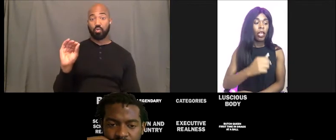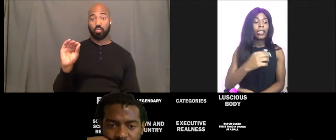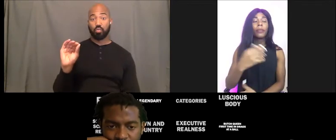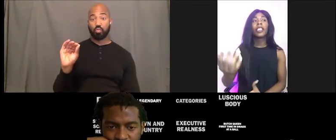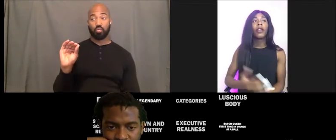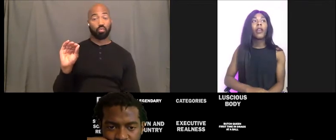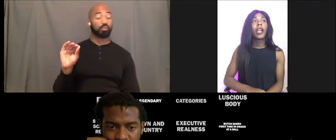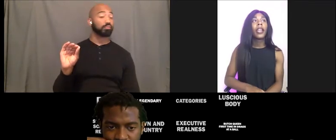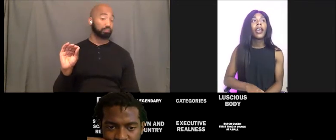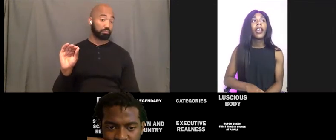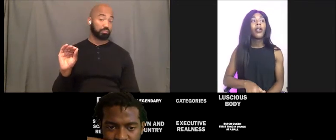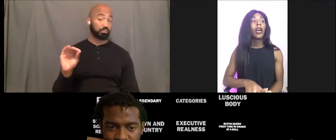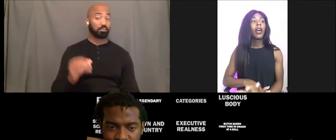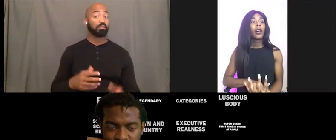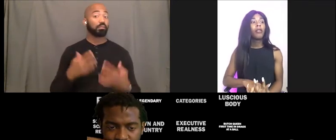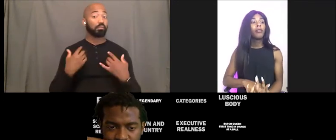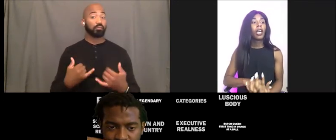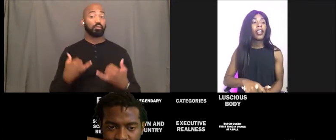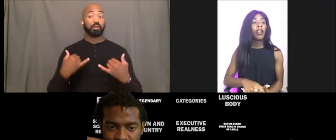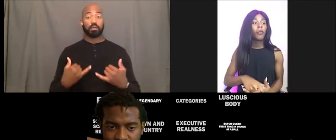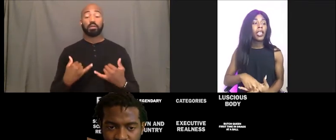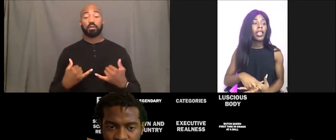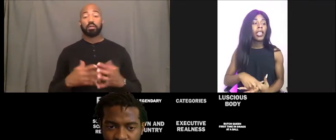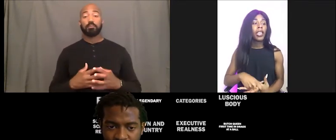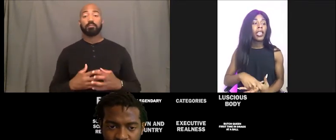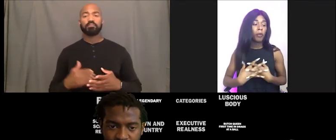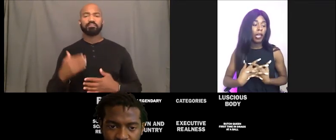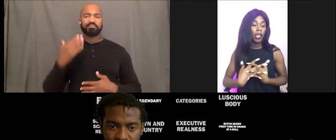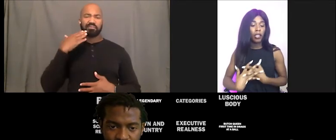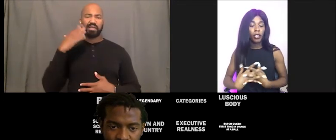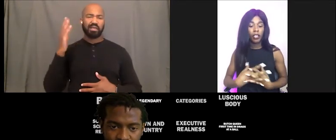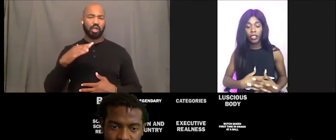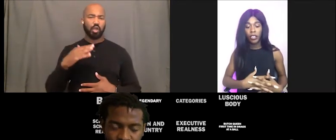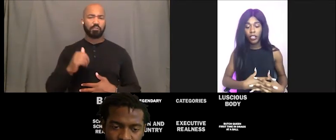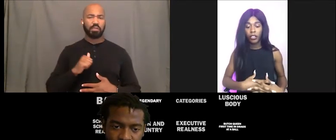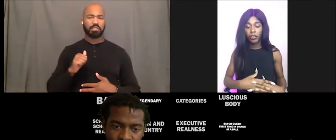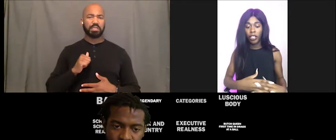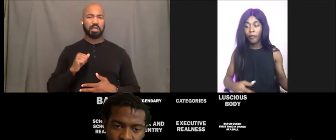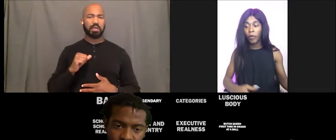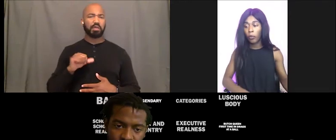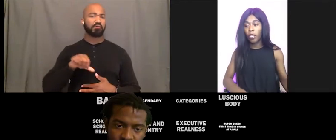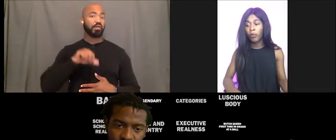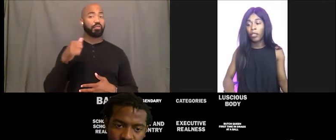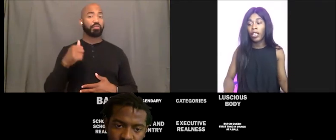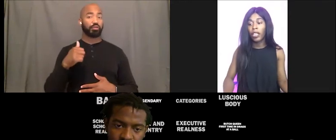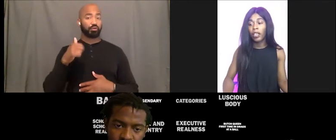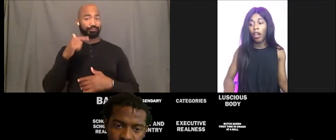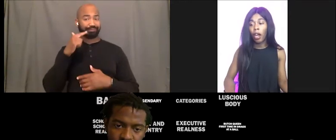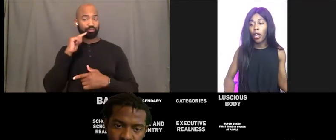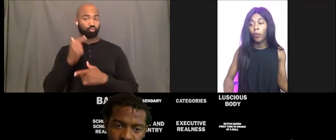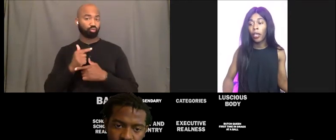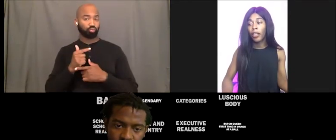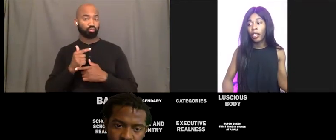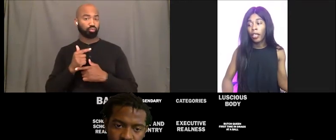Especially like right now I know me as well as some of my other sisters have been really, really hit hard with,